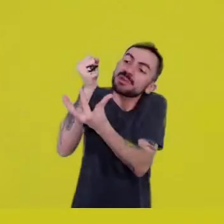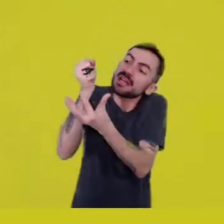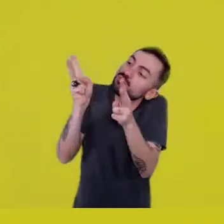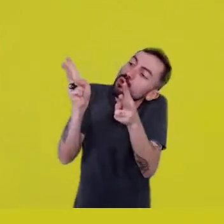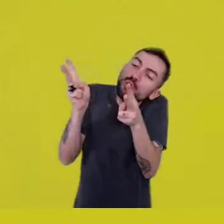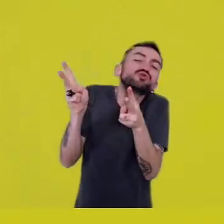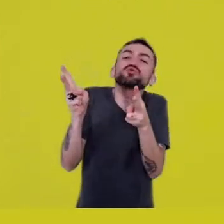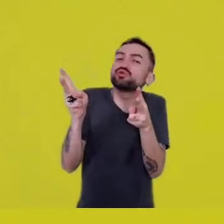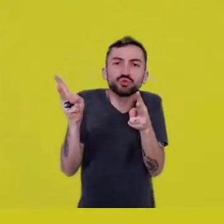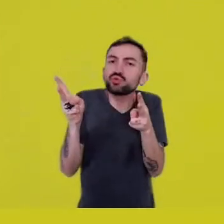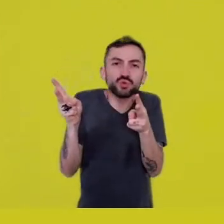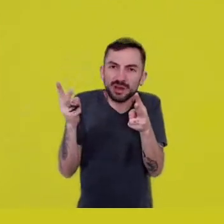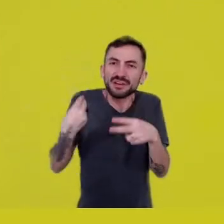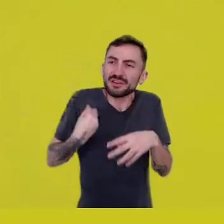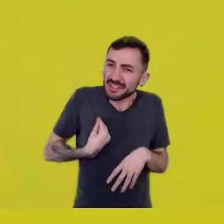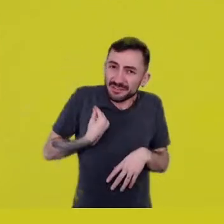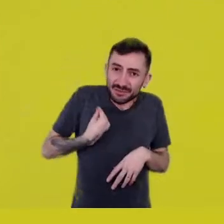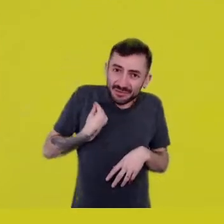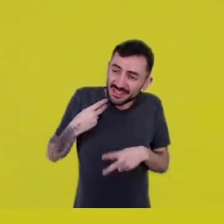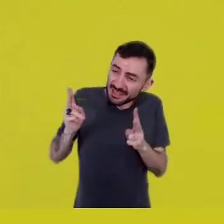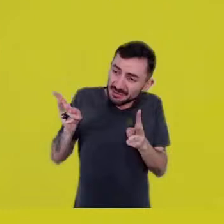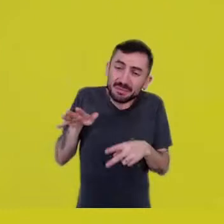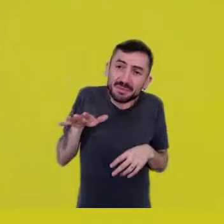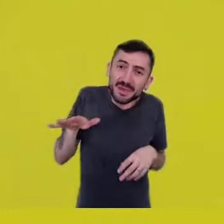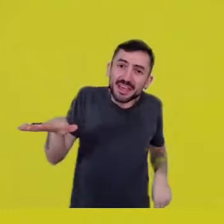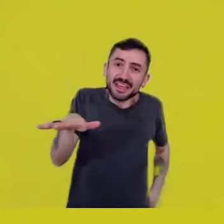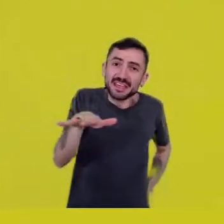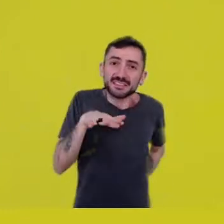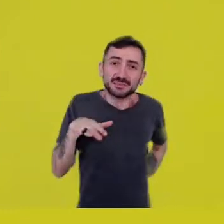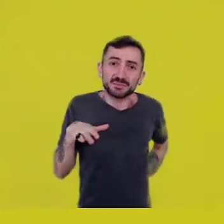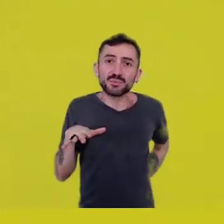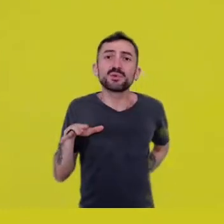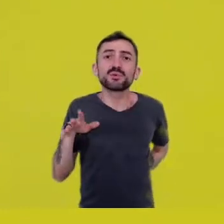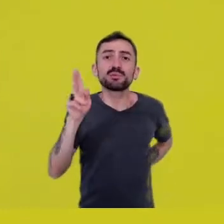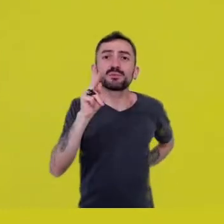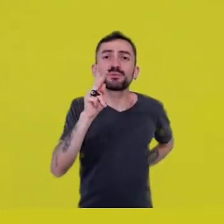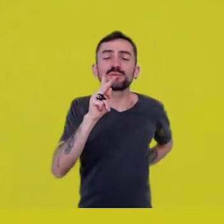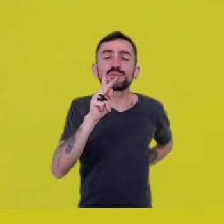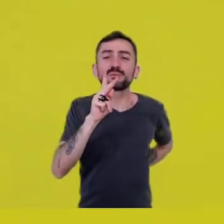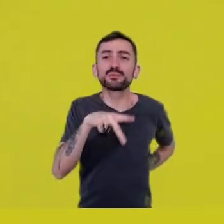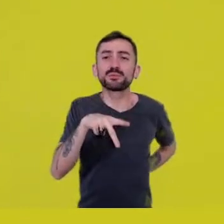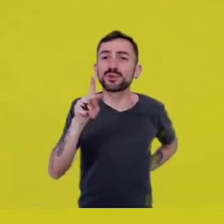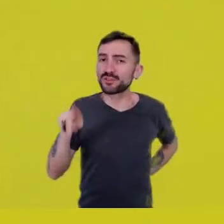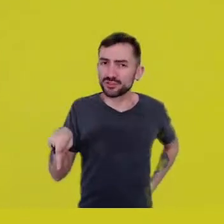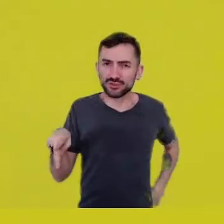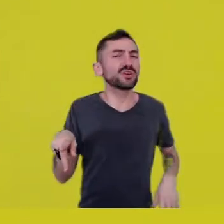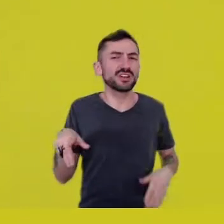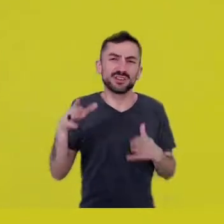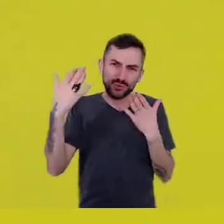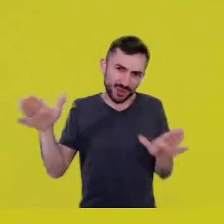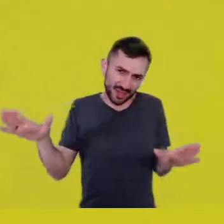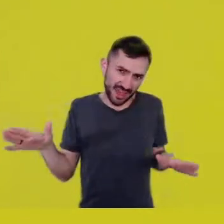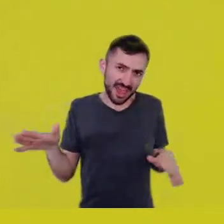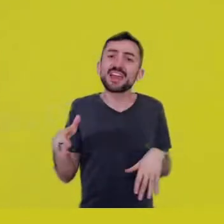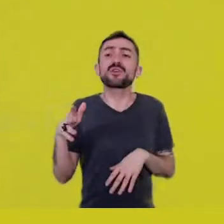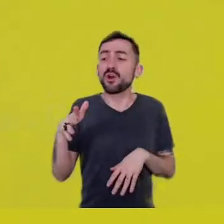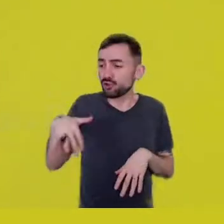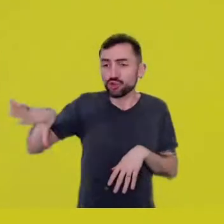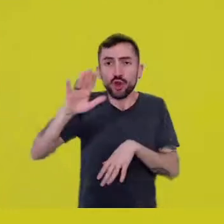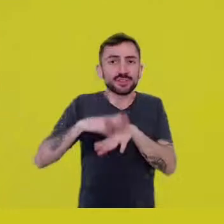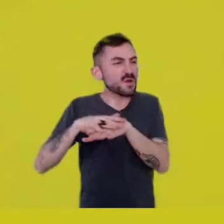this predatory experience that we are having in relation